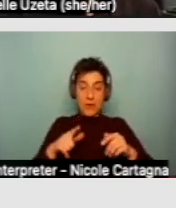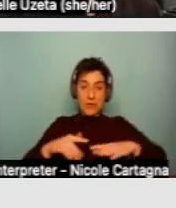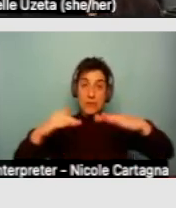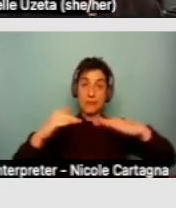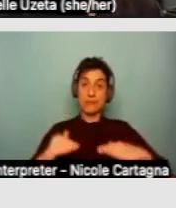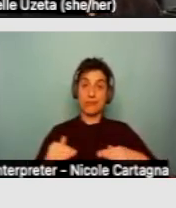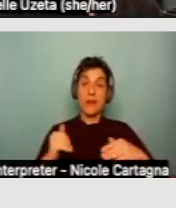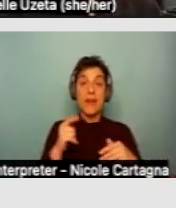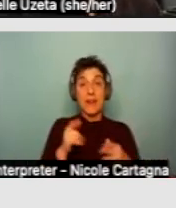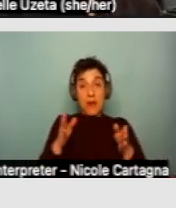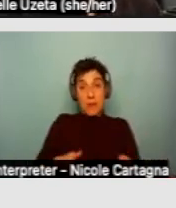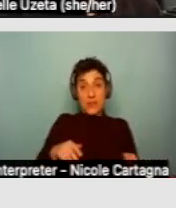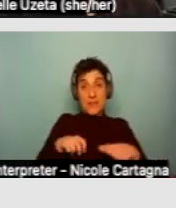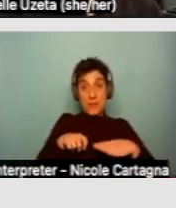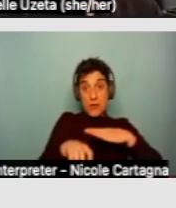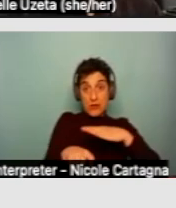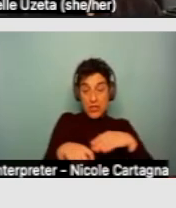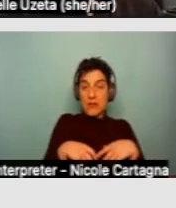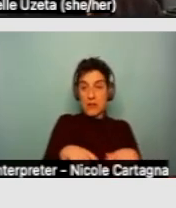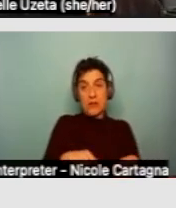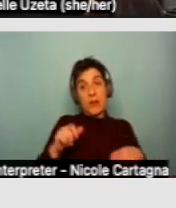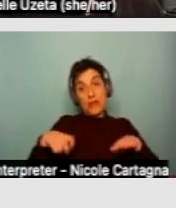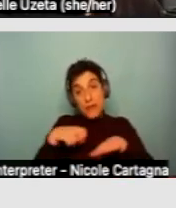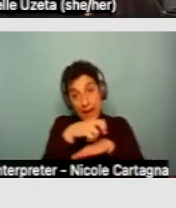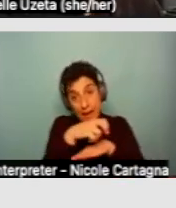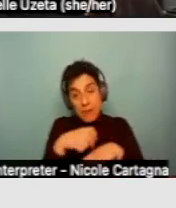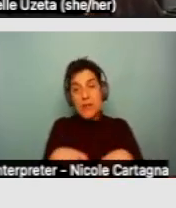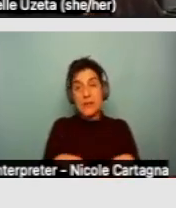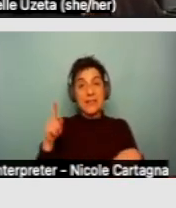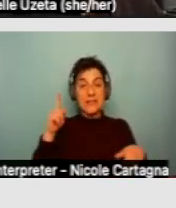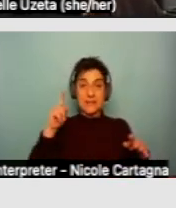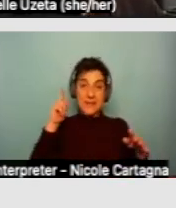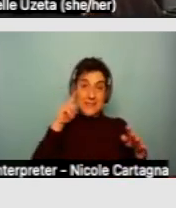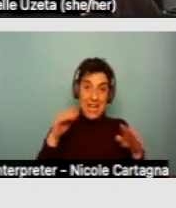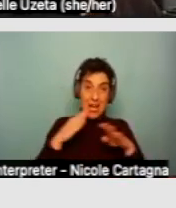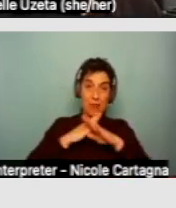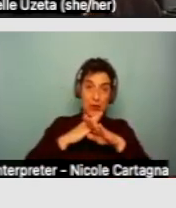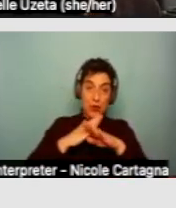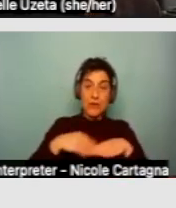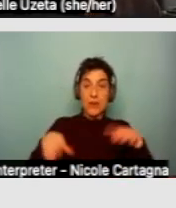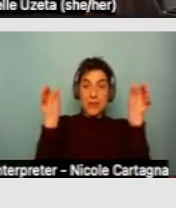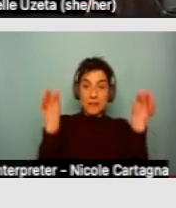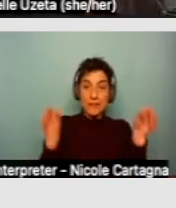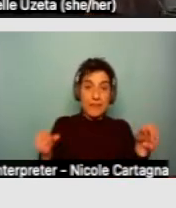Anything on that earlier side as well, like ramps, sound?proofing, flashing alarms, et cetera.